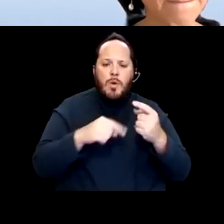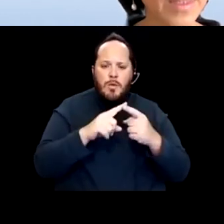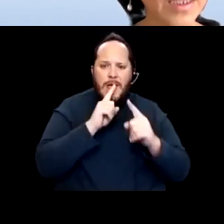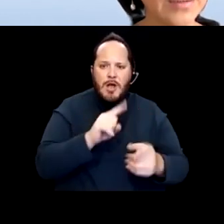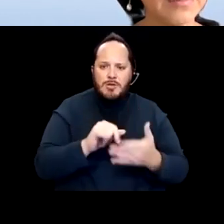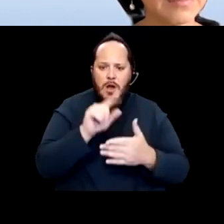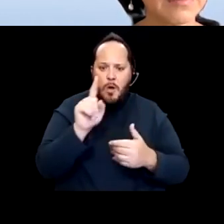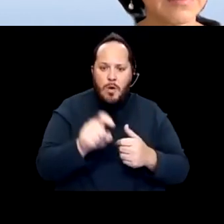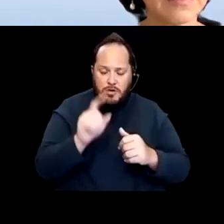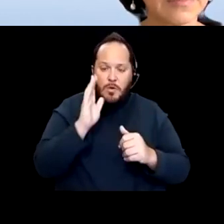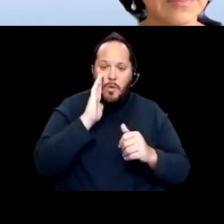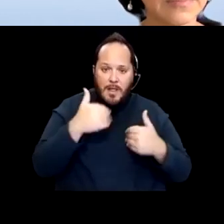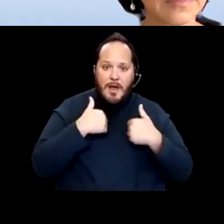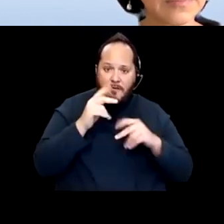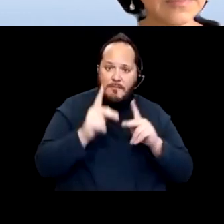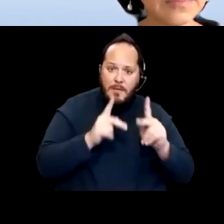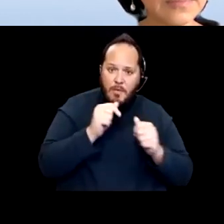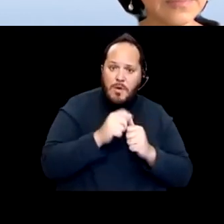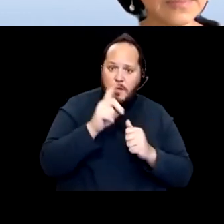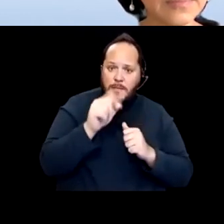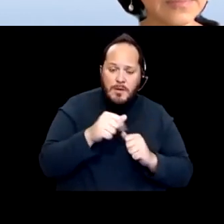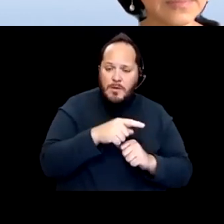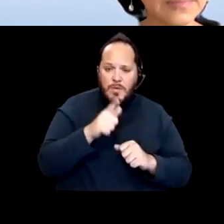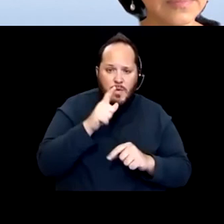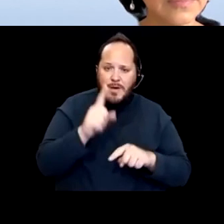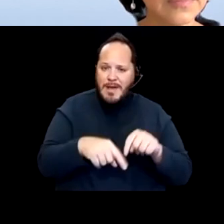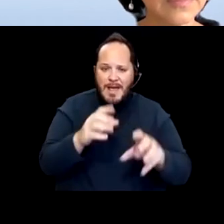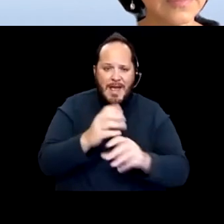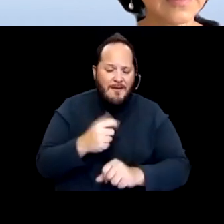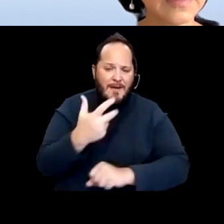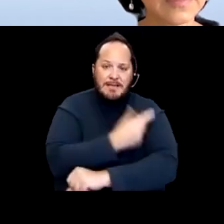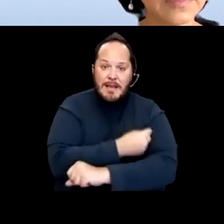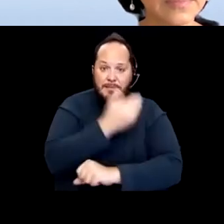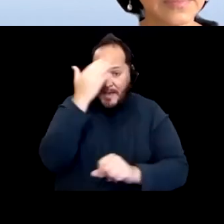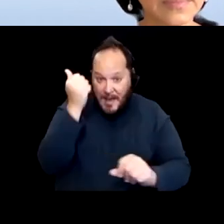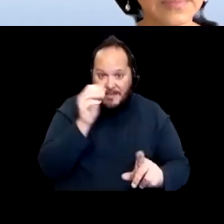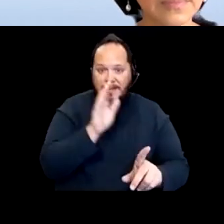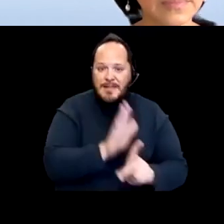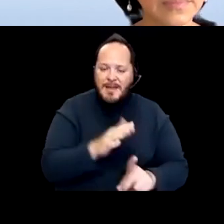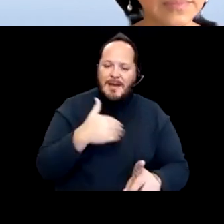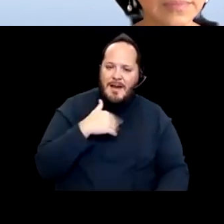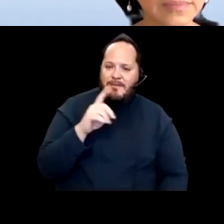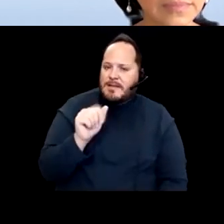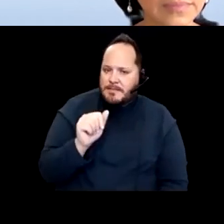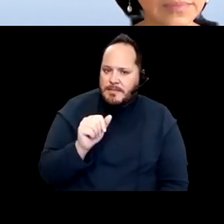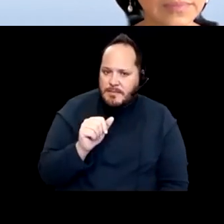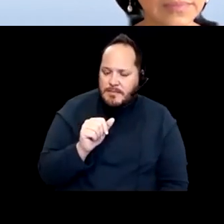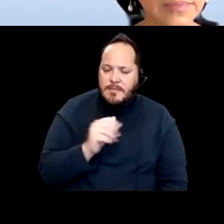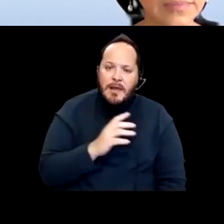with disabilities who are not gonna be able to get vaccinated because of their disability. And if we create another kind